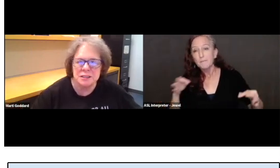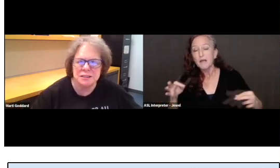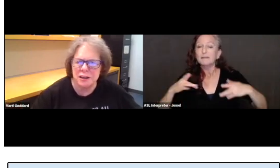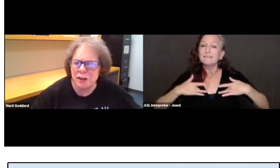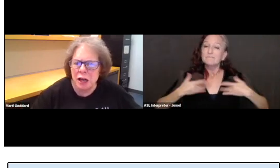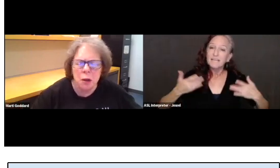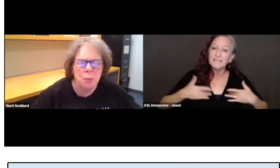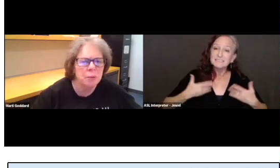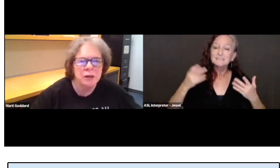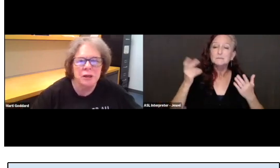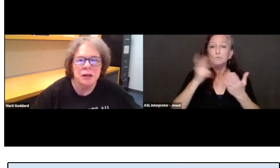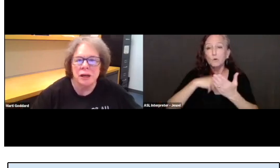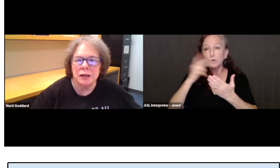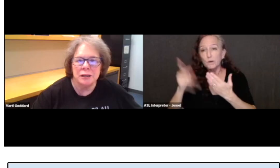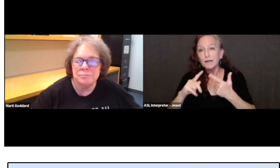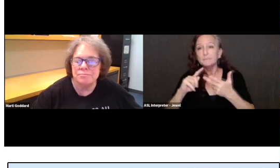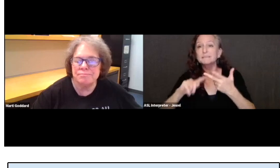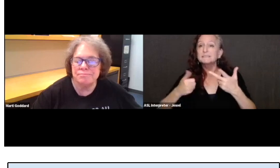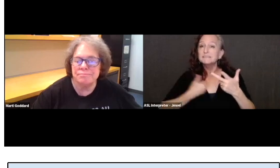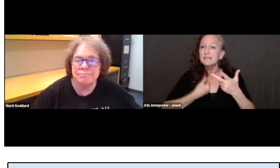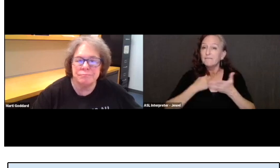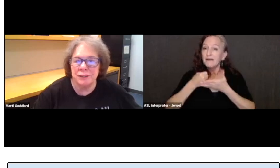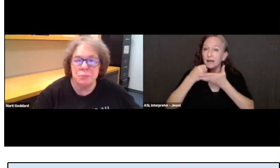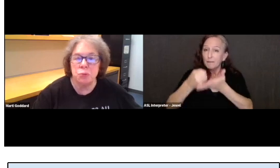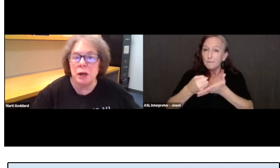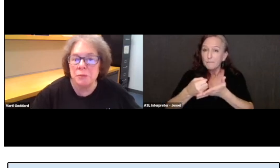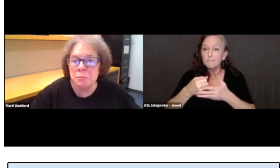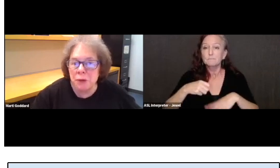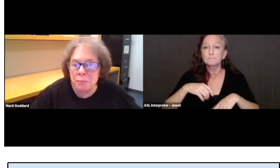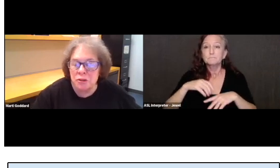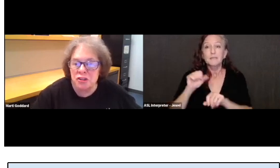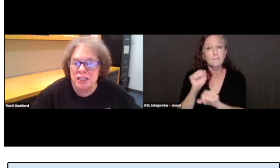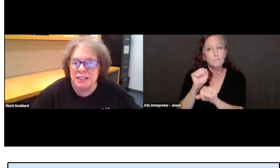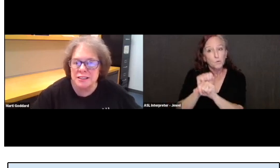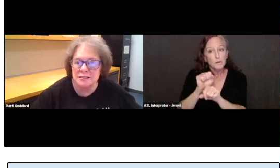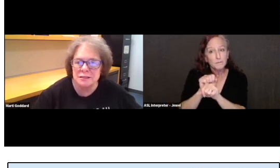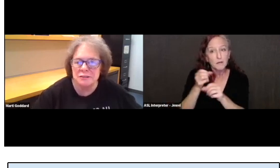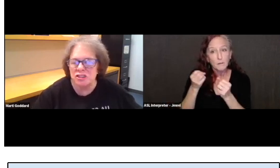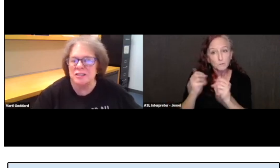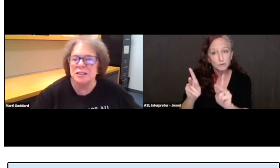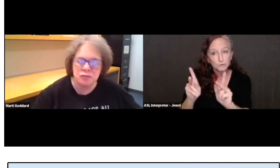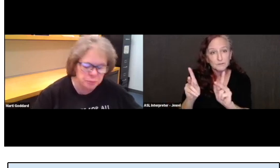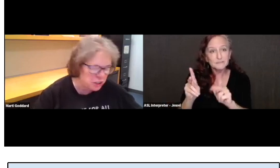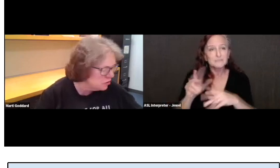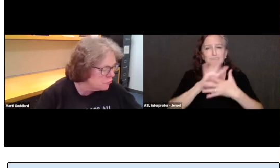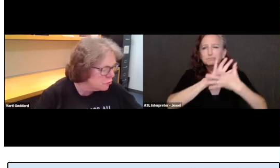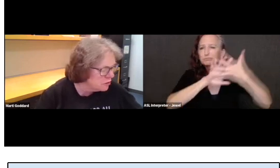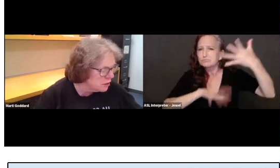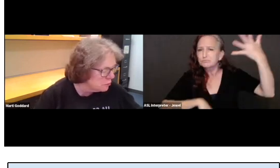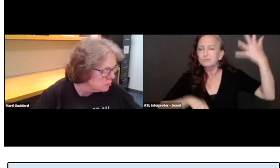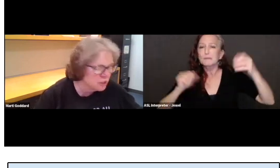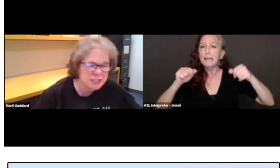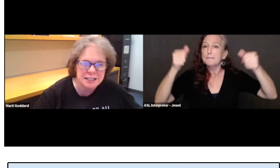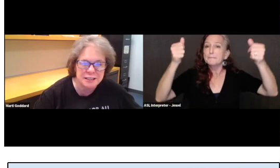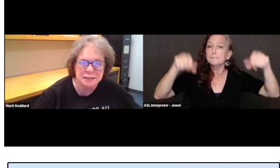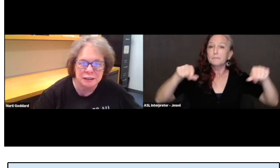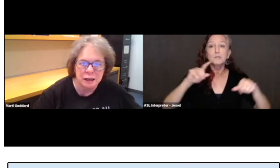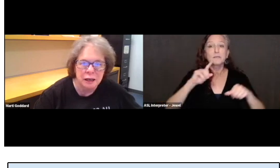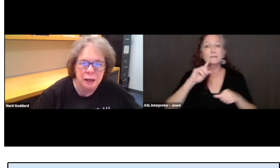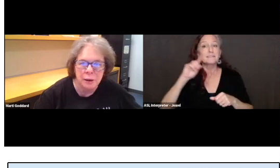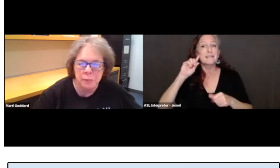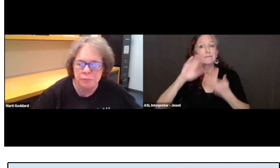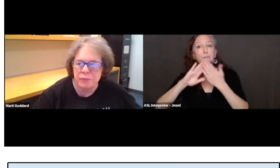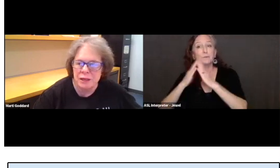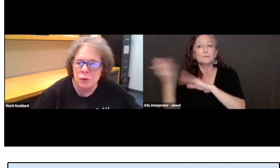and self-help, employment opportunities, just information for the community.